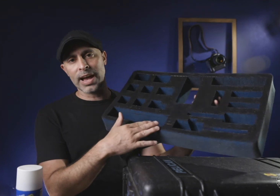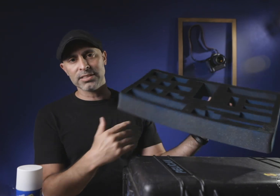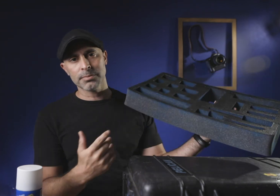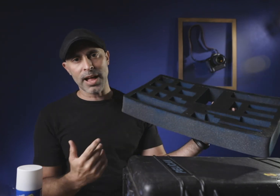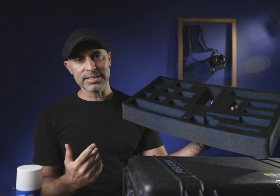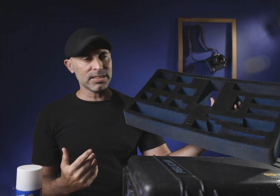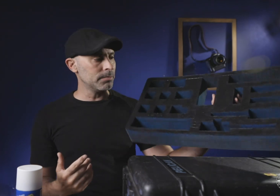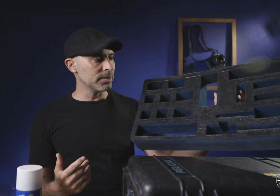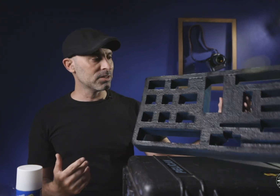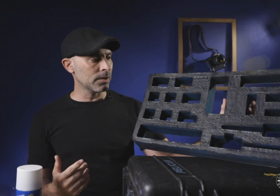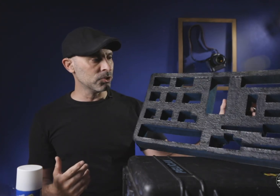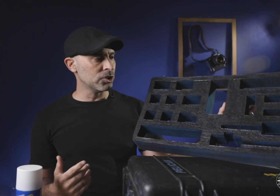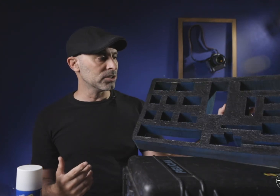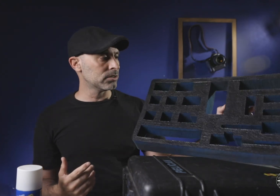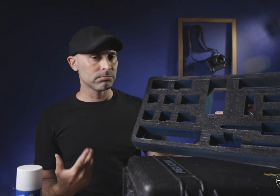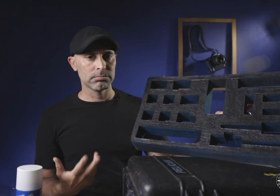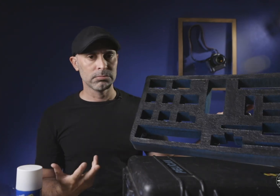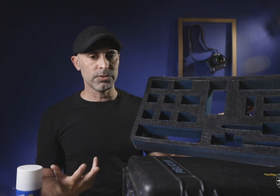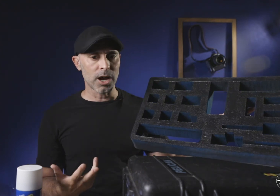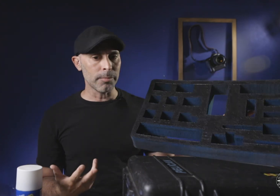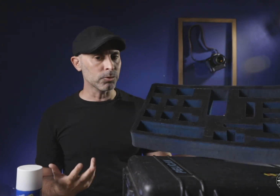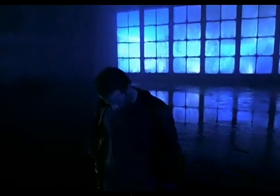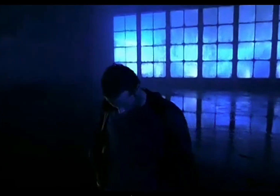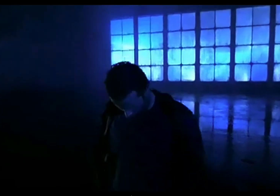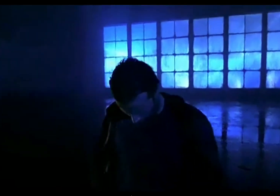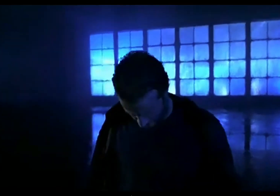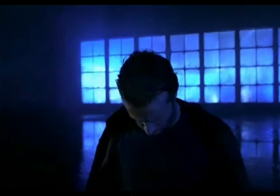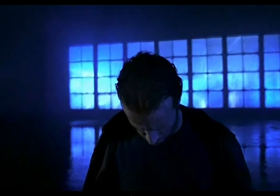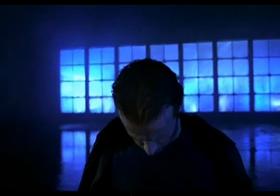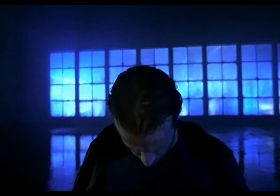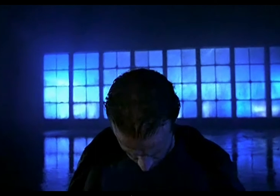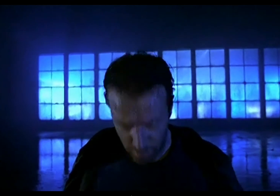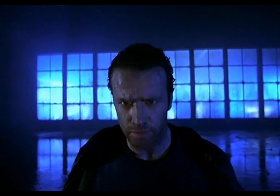this plastic I mean this stuff is just phenomenal